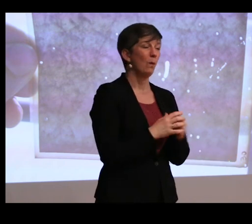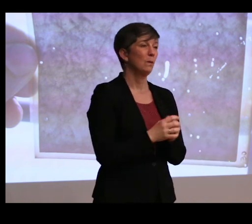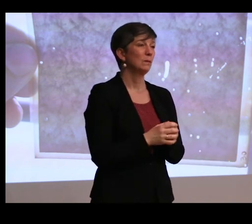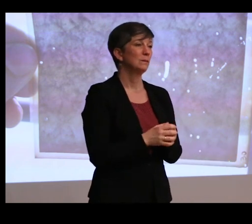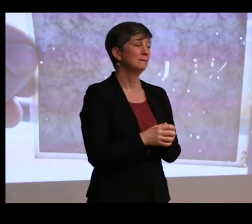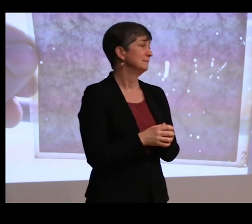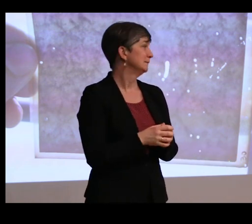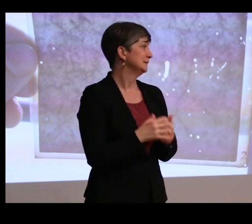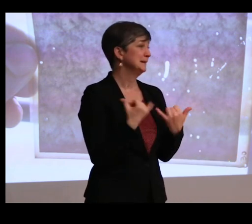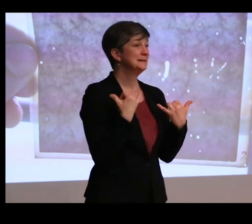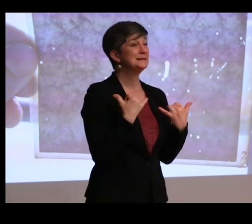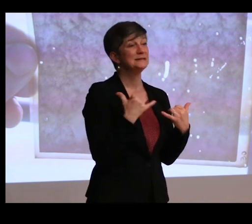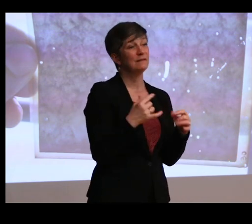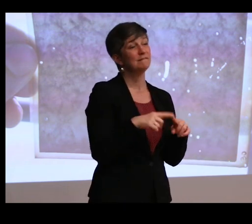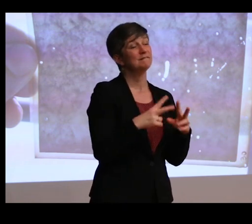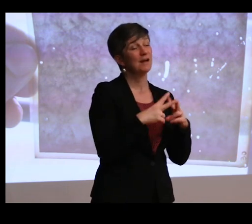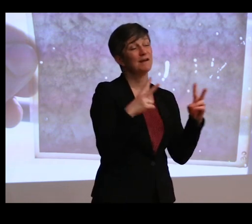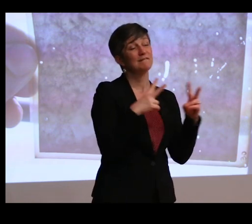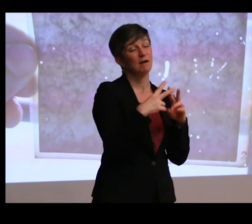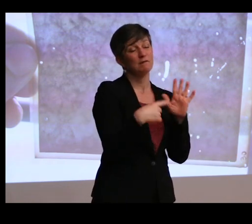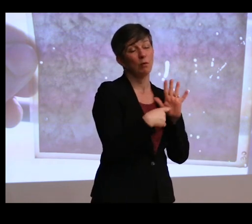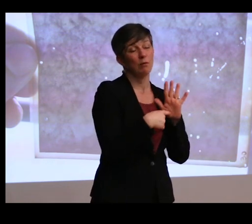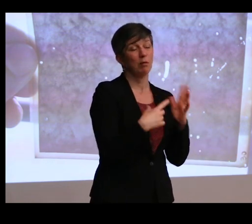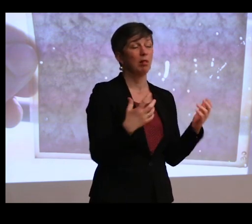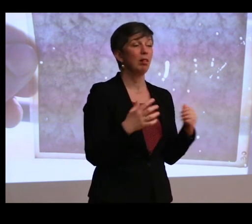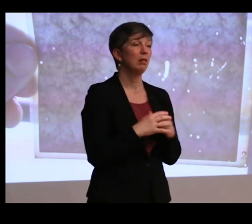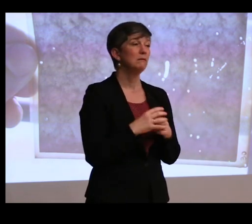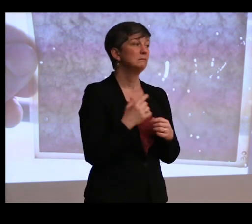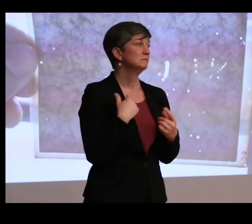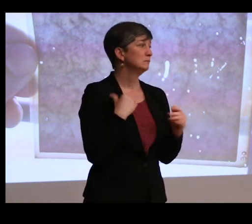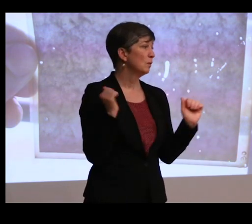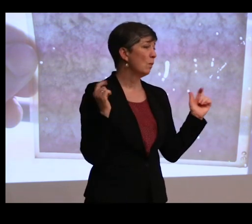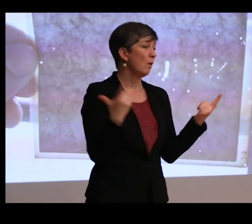It's still very affordable. And this is something that I think we're all trying to work out.